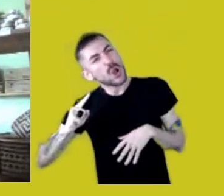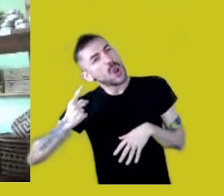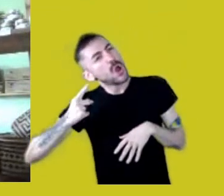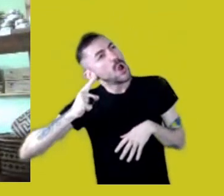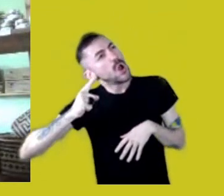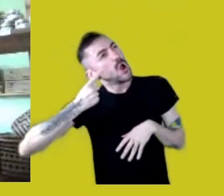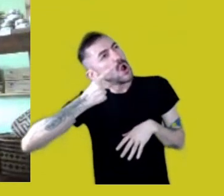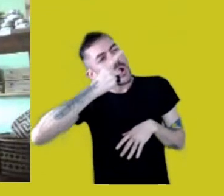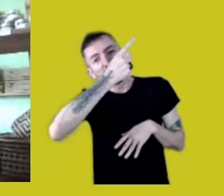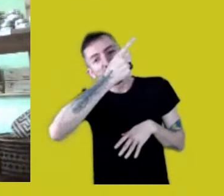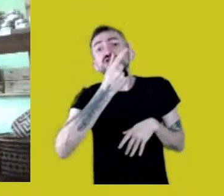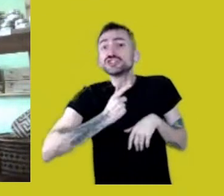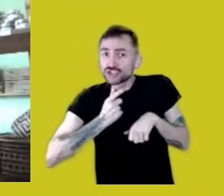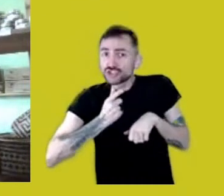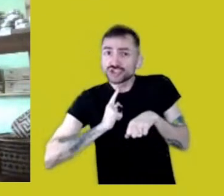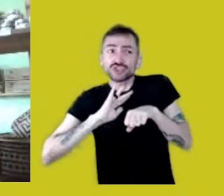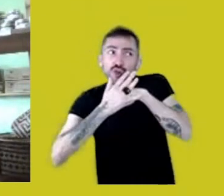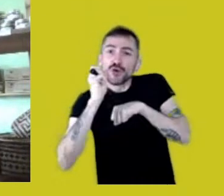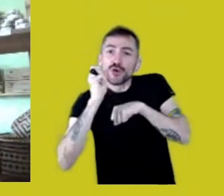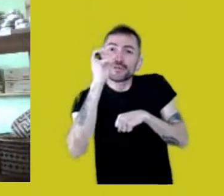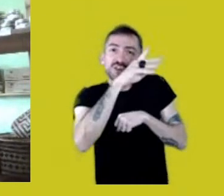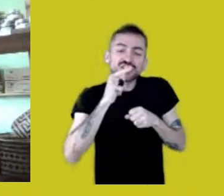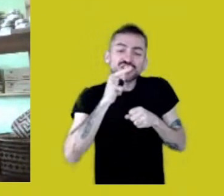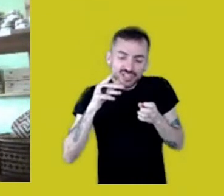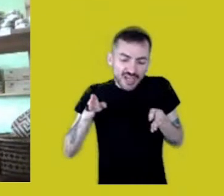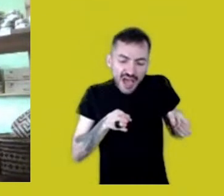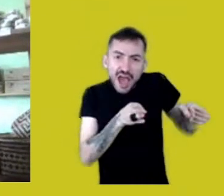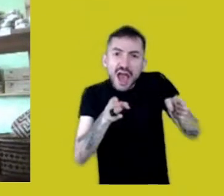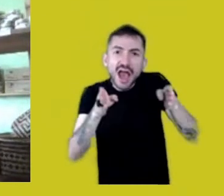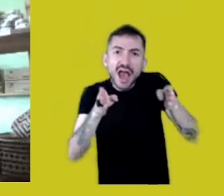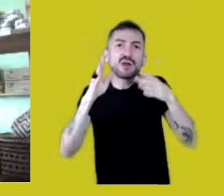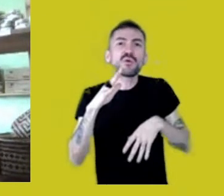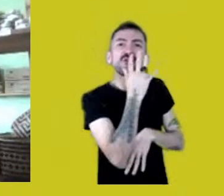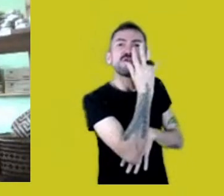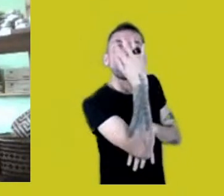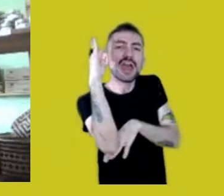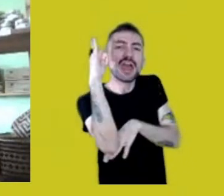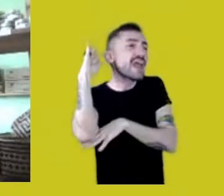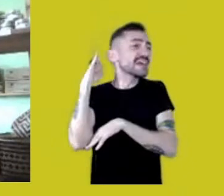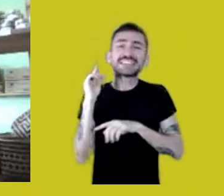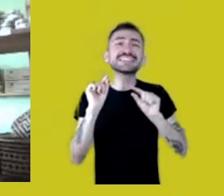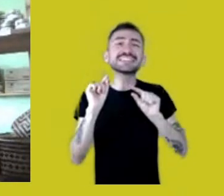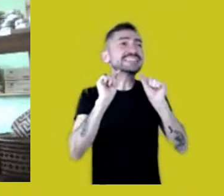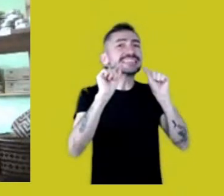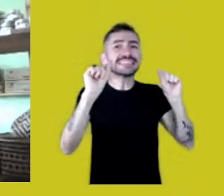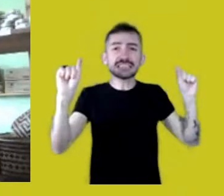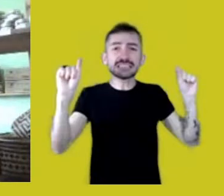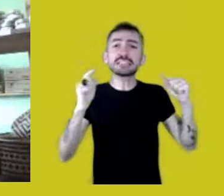to riverbanks, to forests, roads,